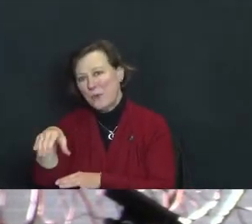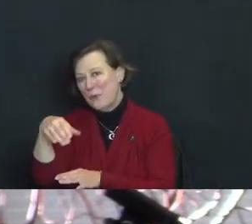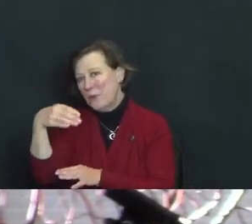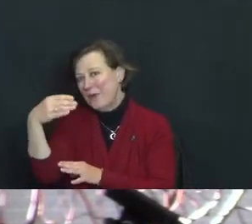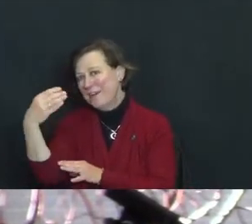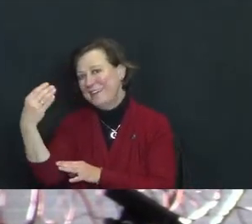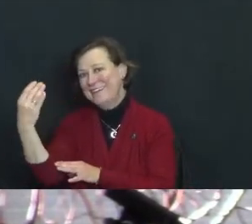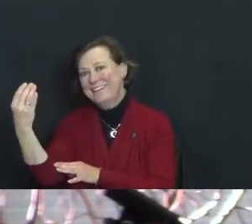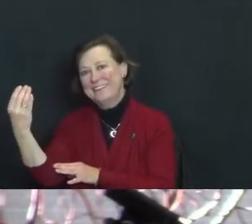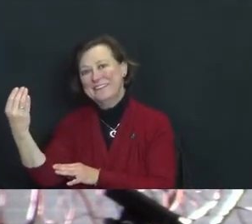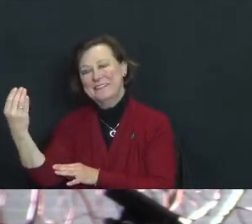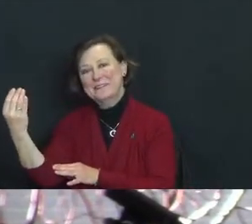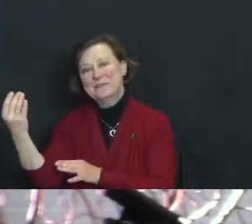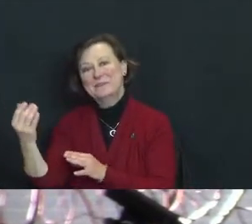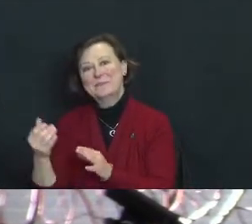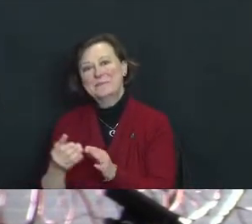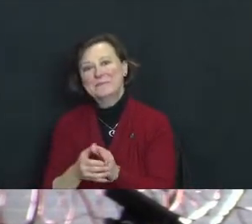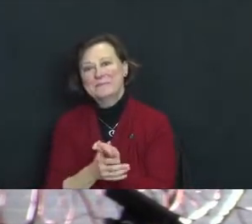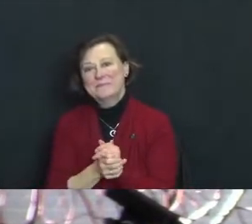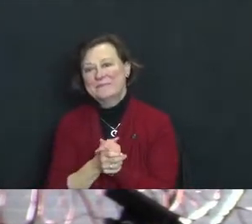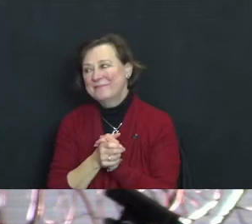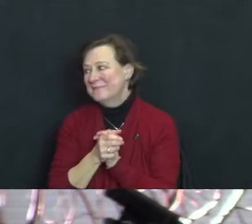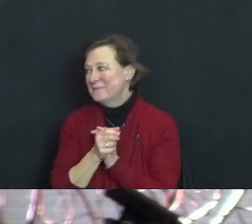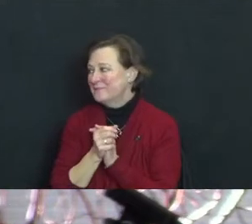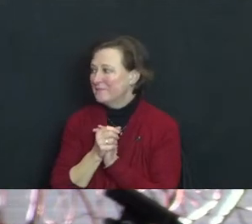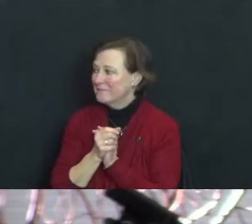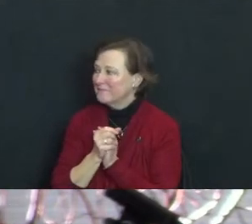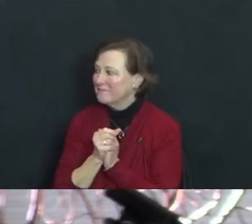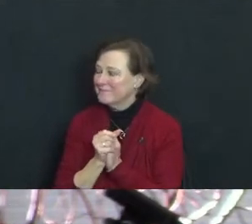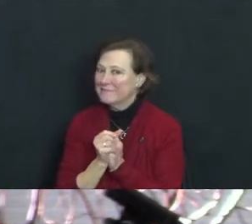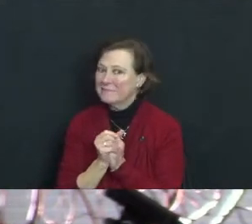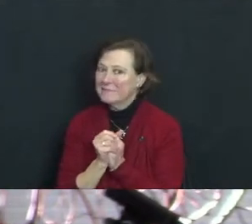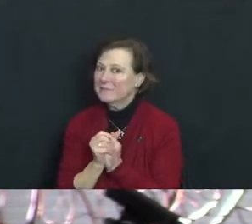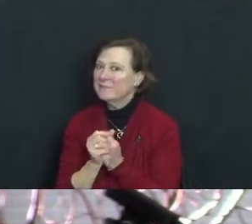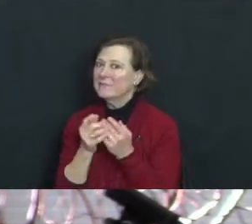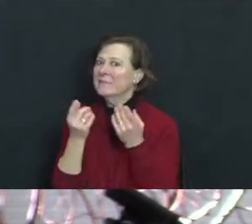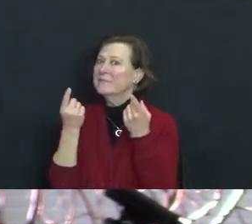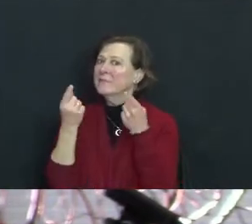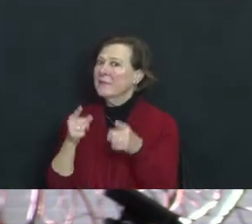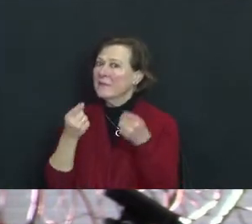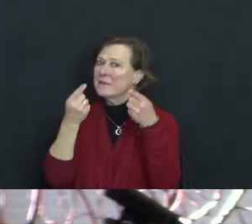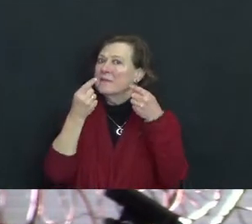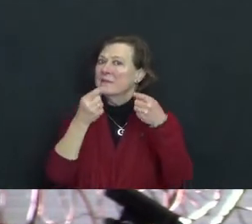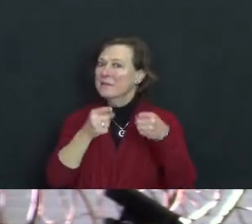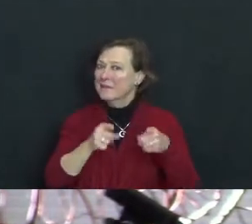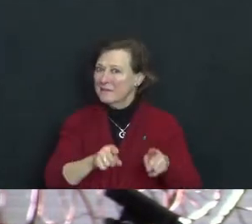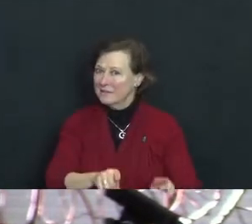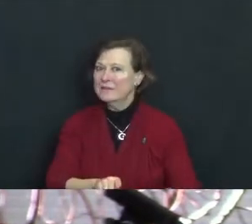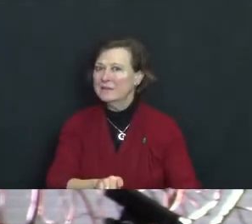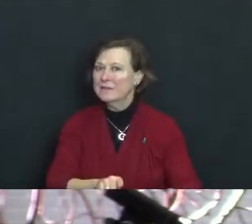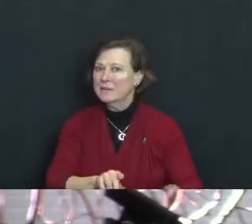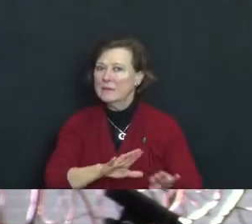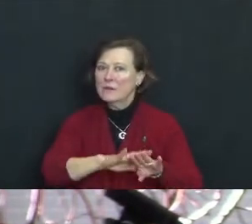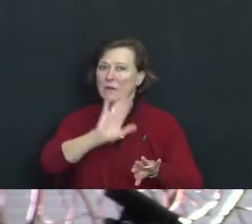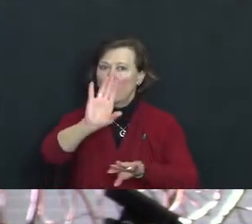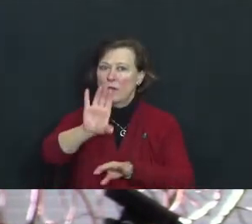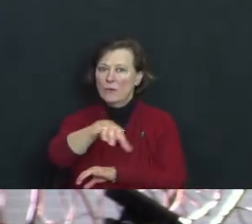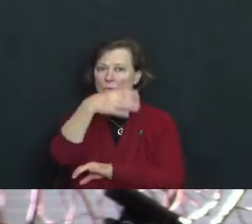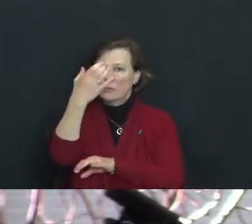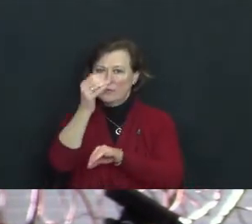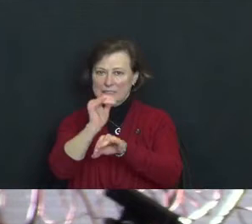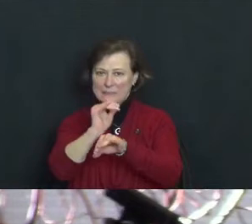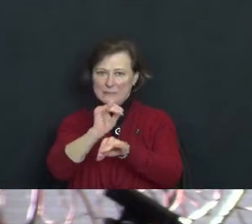Noel, Noel And it came to pass on a Christmas evening,